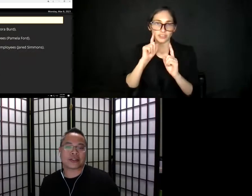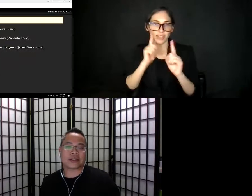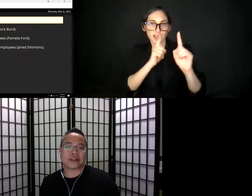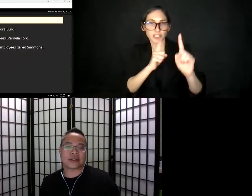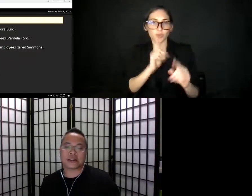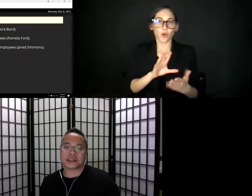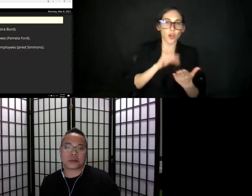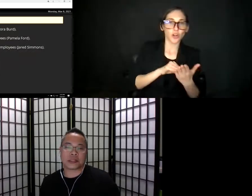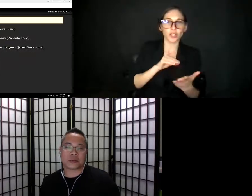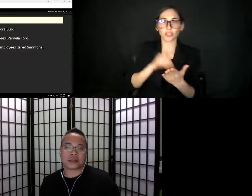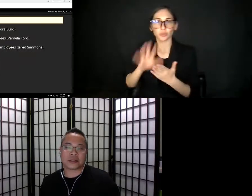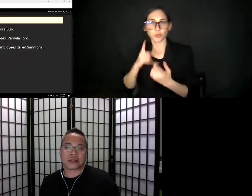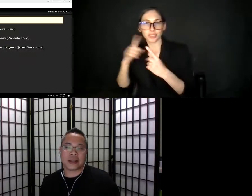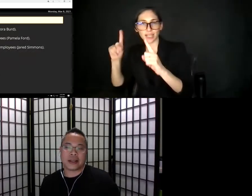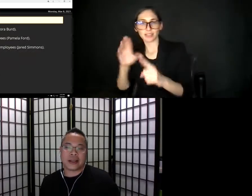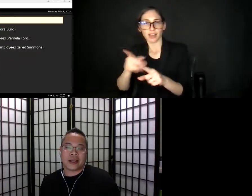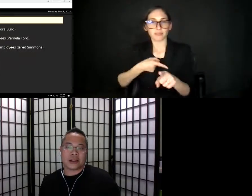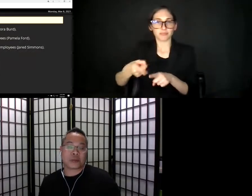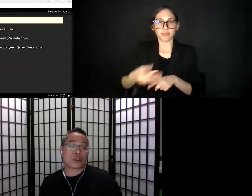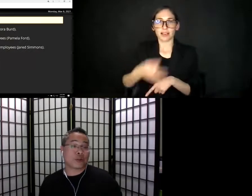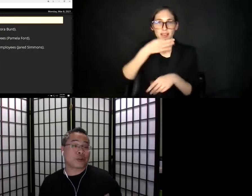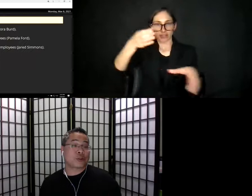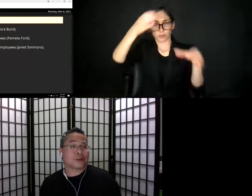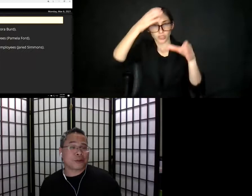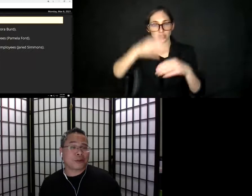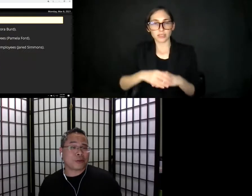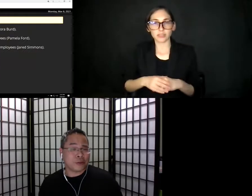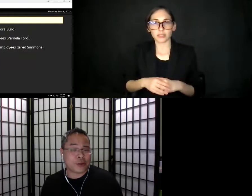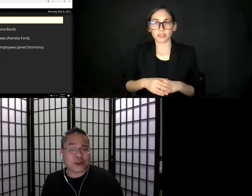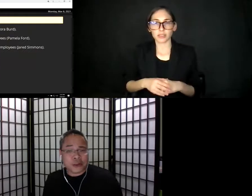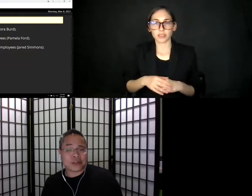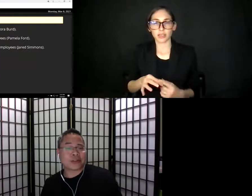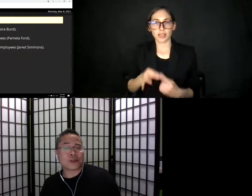success and discipline expertise. A special word of congratulations goes to